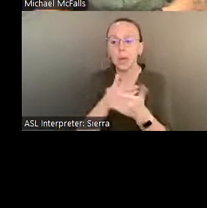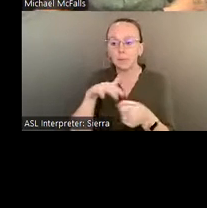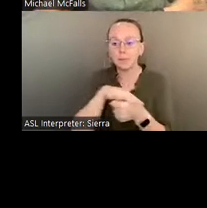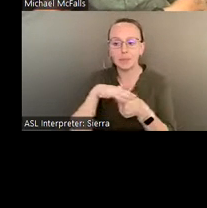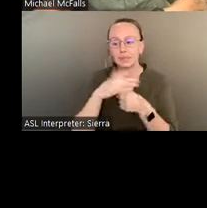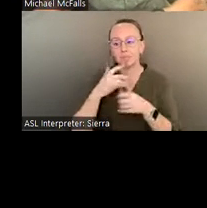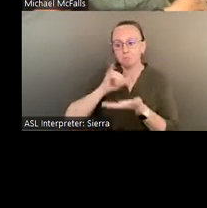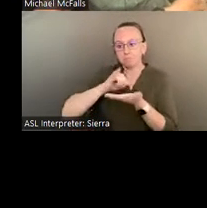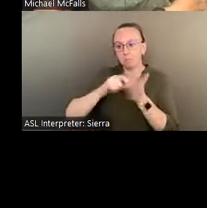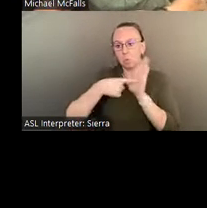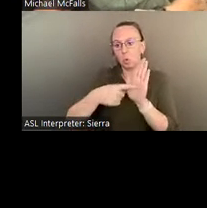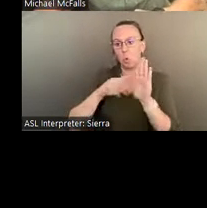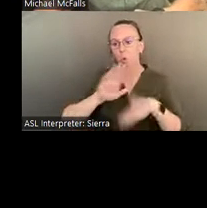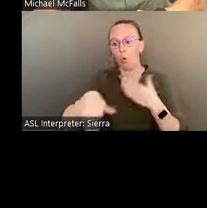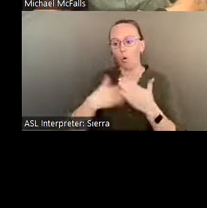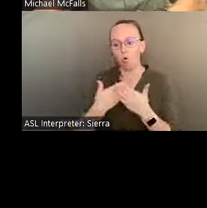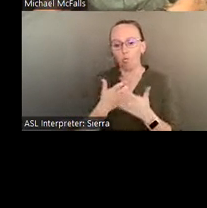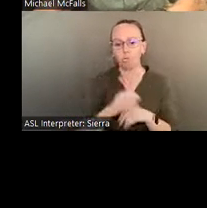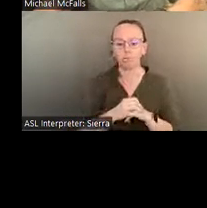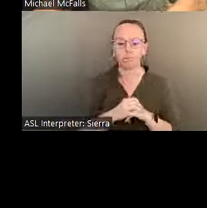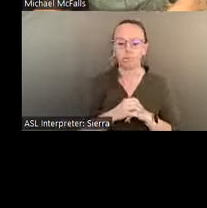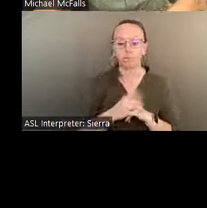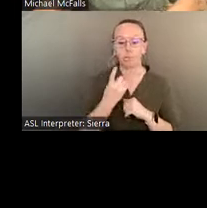in this place- but again, one of my favorite rooms of Pasaquan.